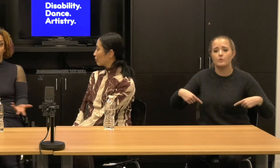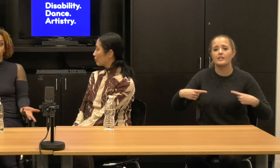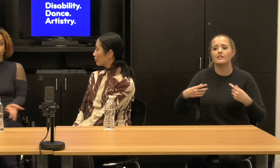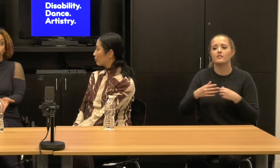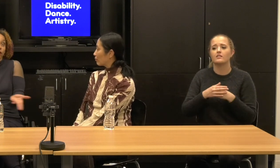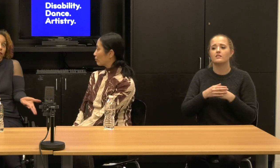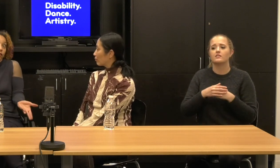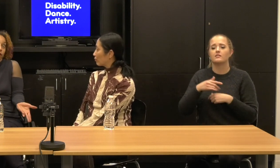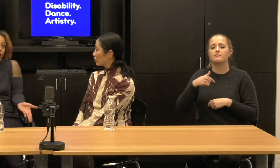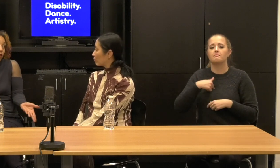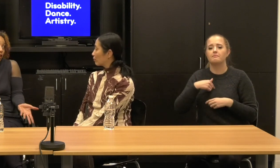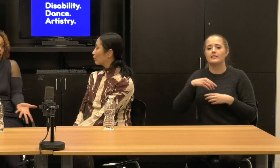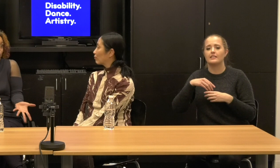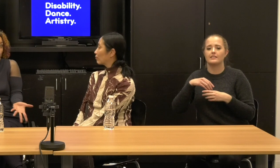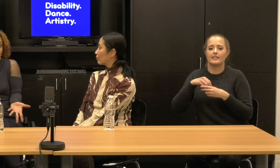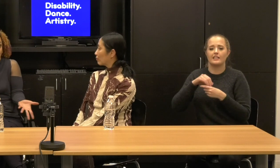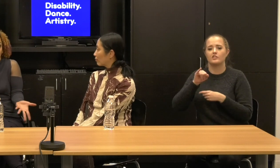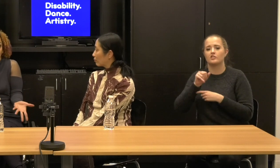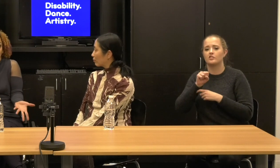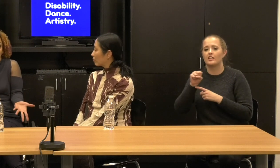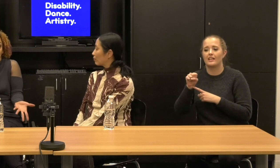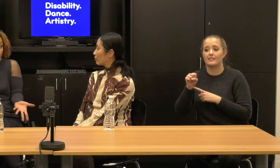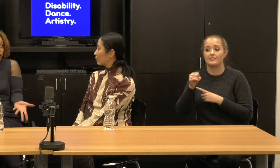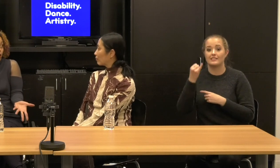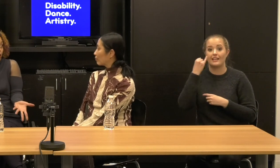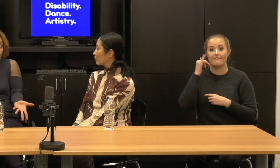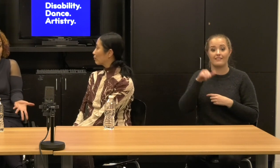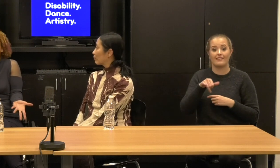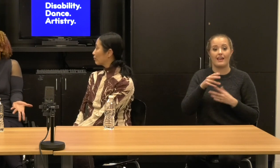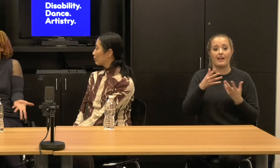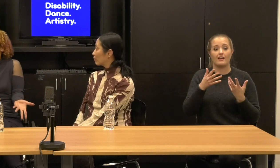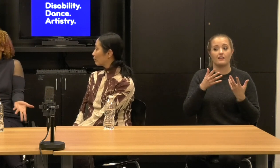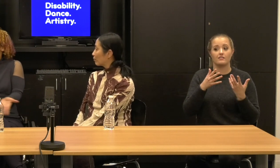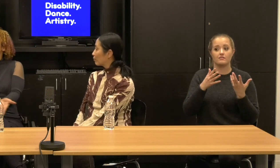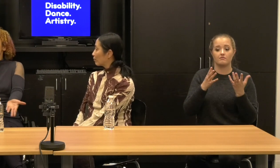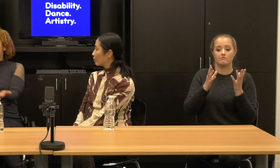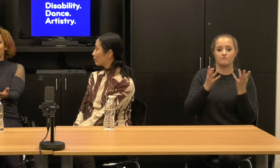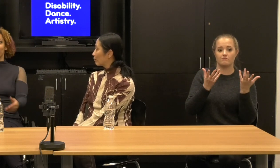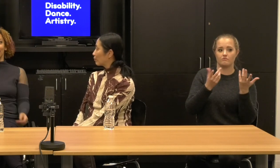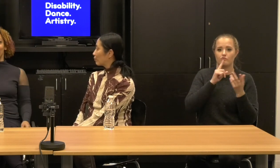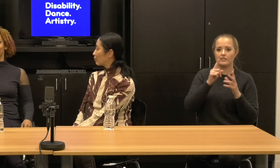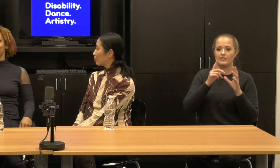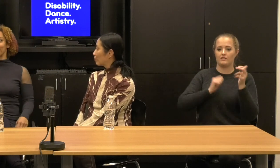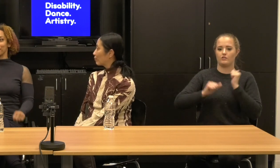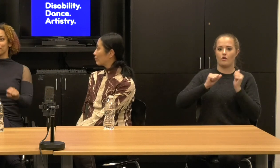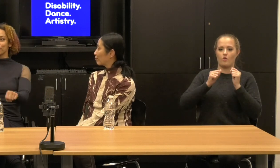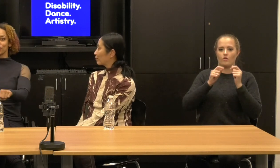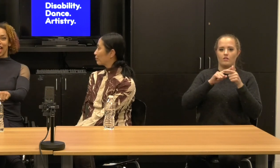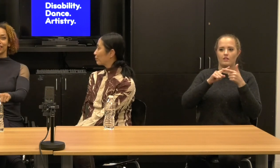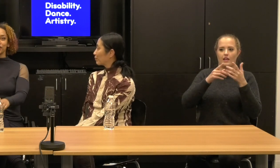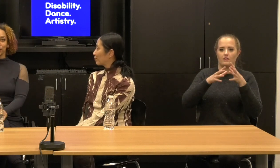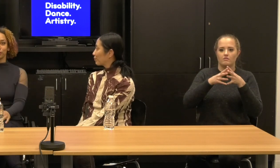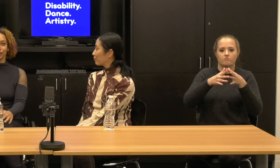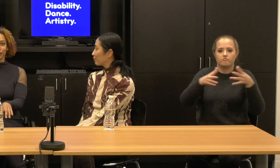Like what is this six series traveled like? Is that okay? Okay.